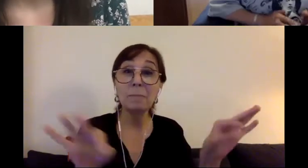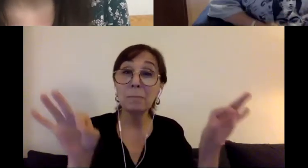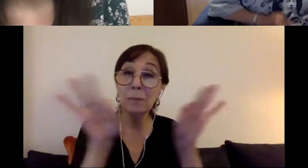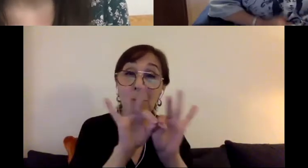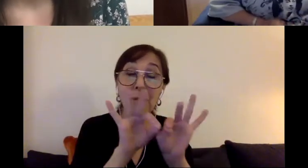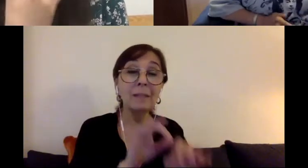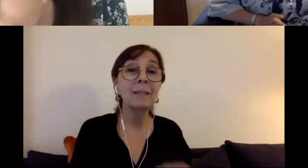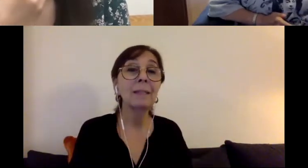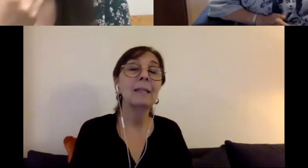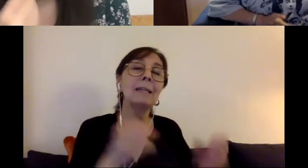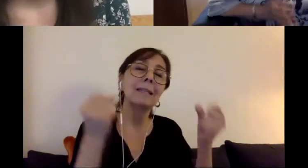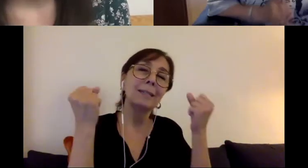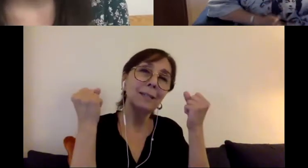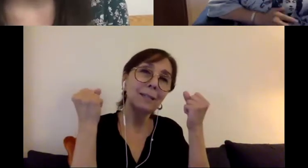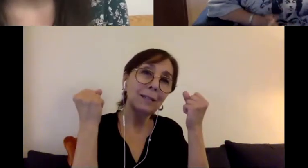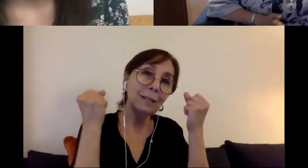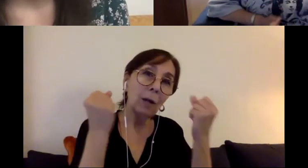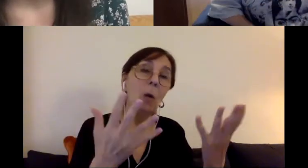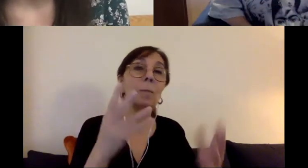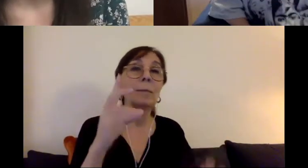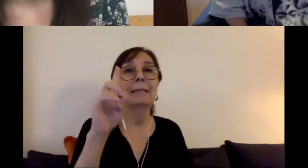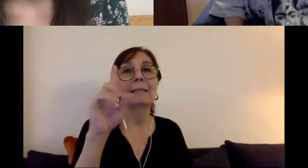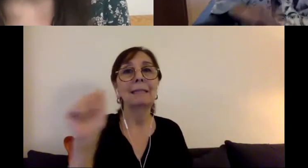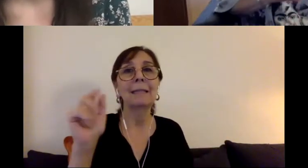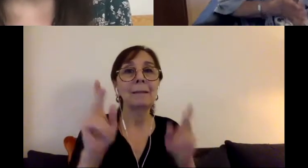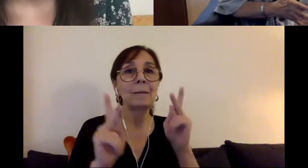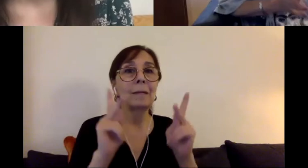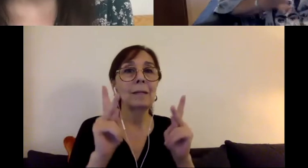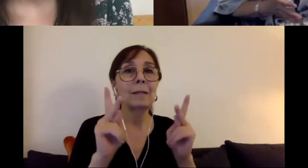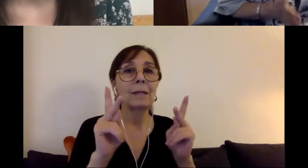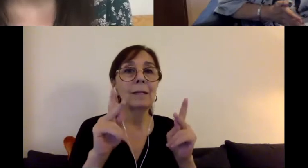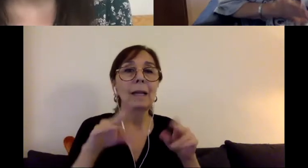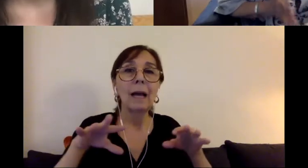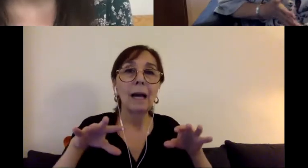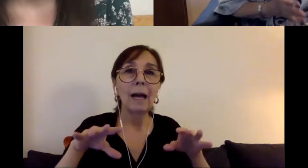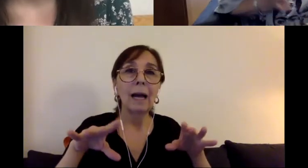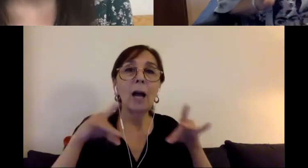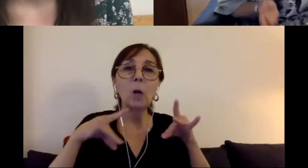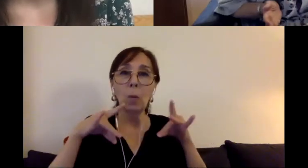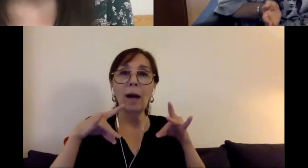many disabled people acquire their disabilities as they're getting older.